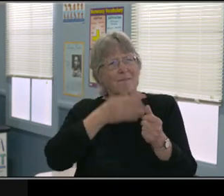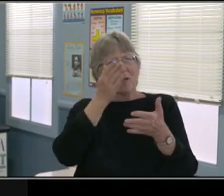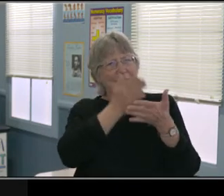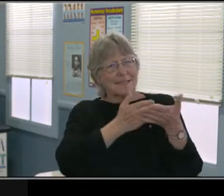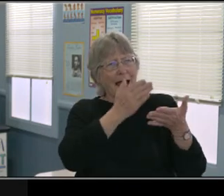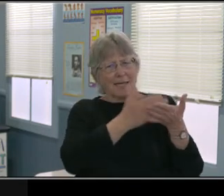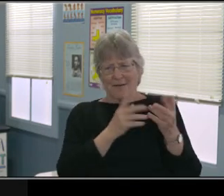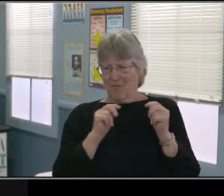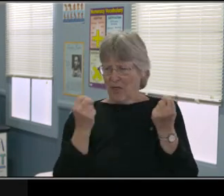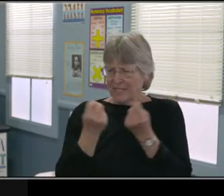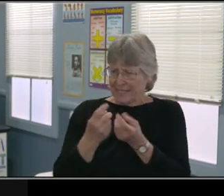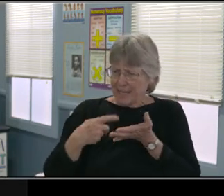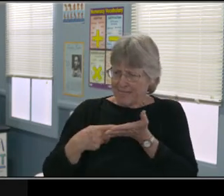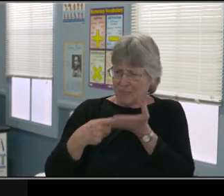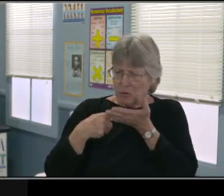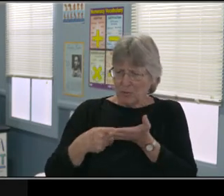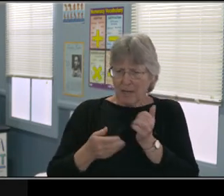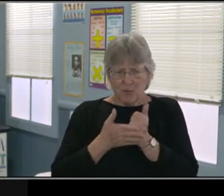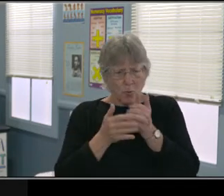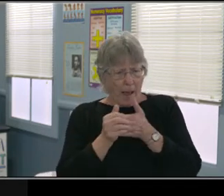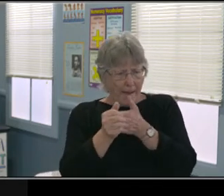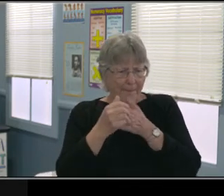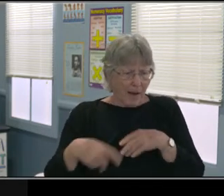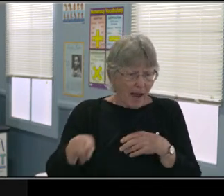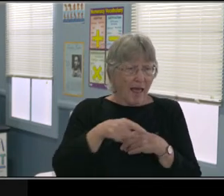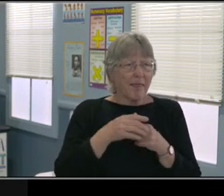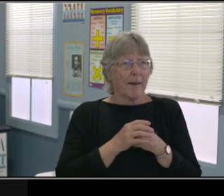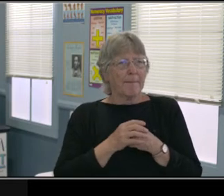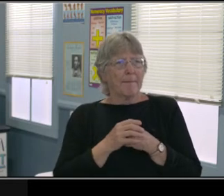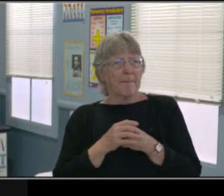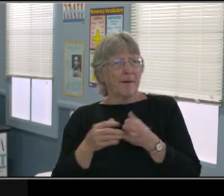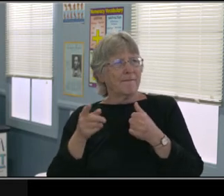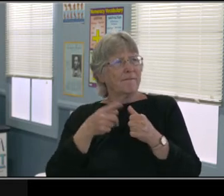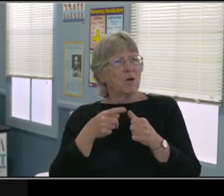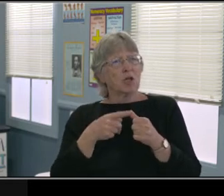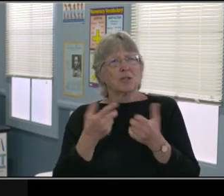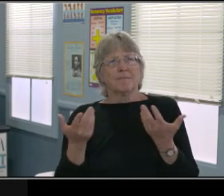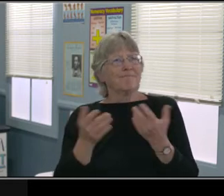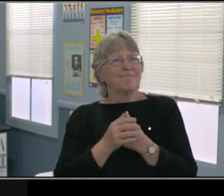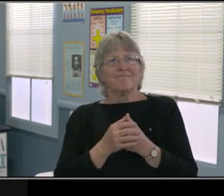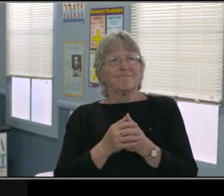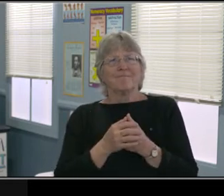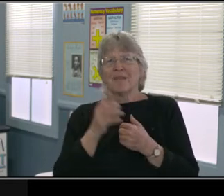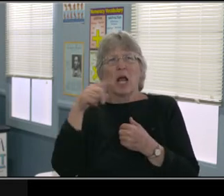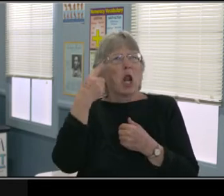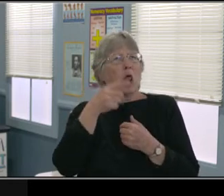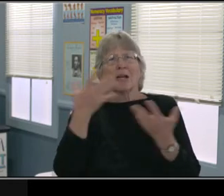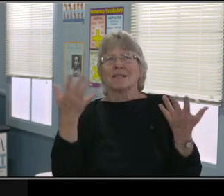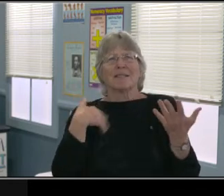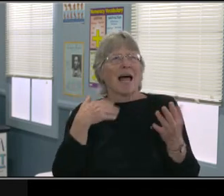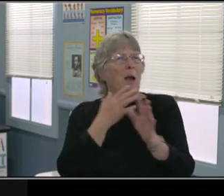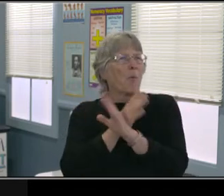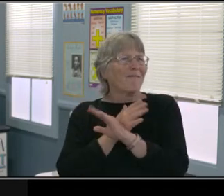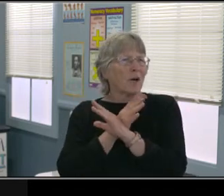So that might be... We might have to think well, what is it they're doing on the playground equipment? Are they stepping up?